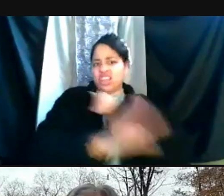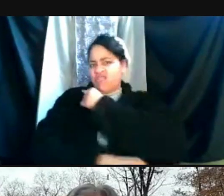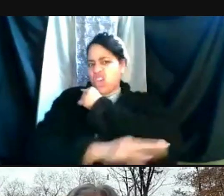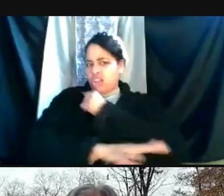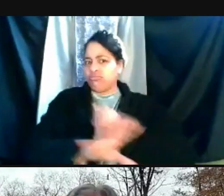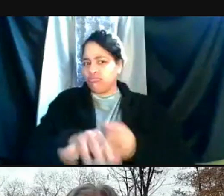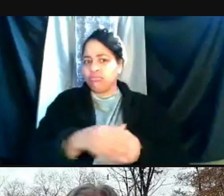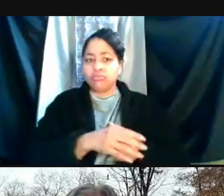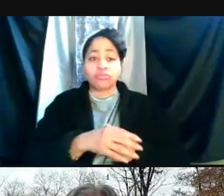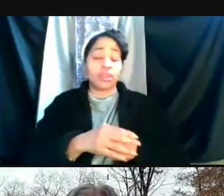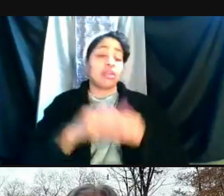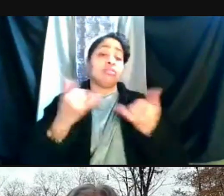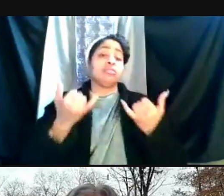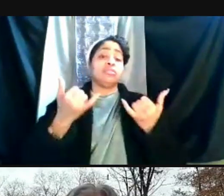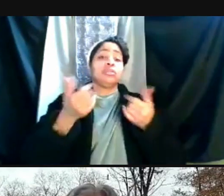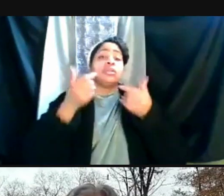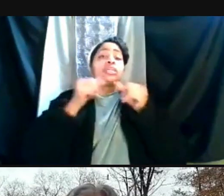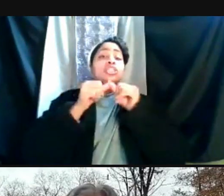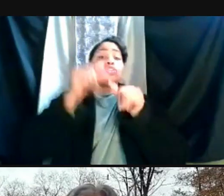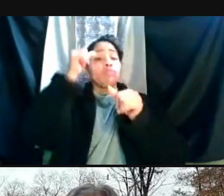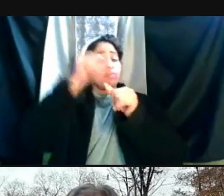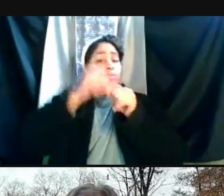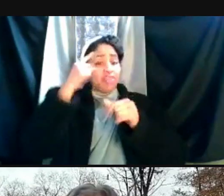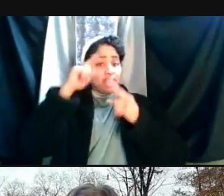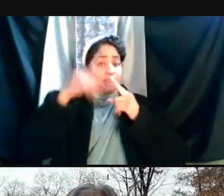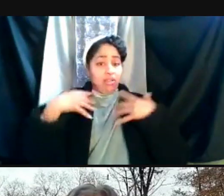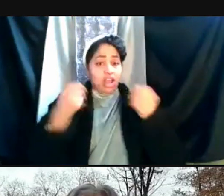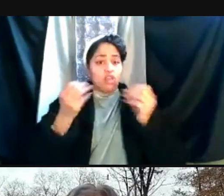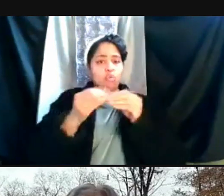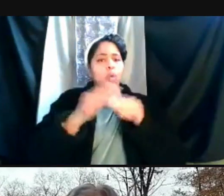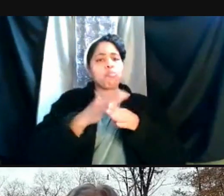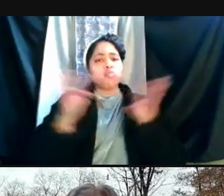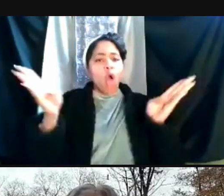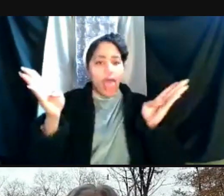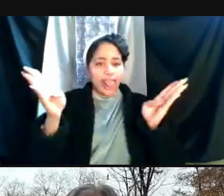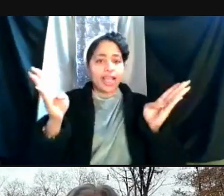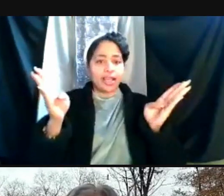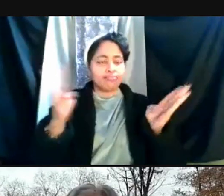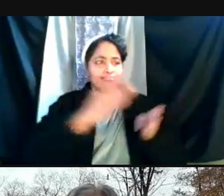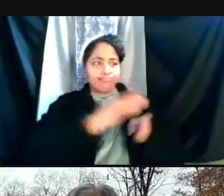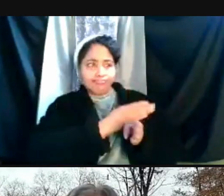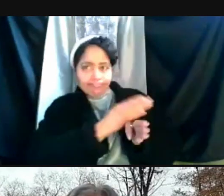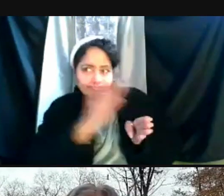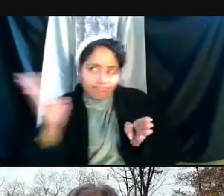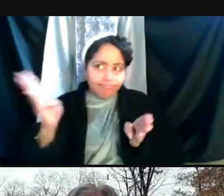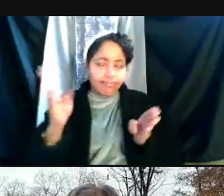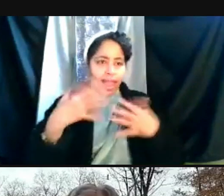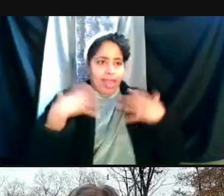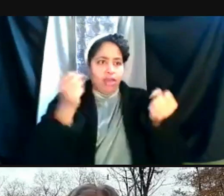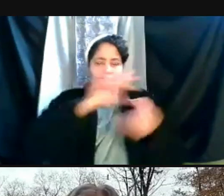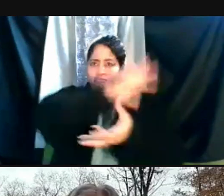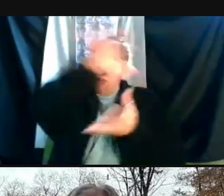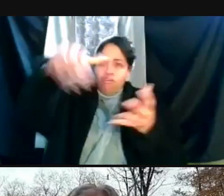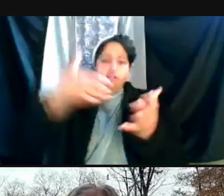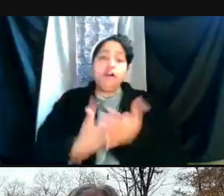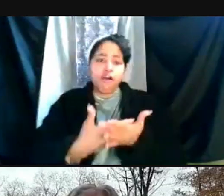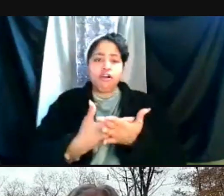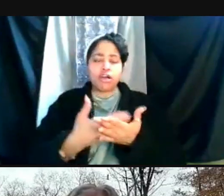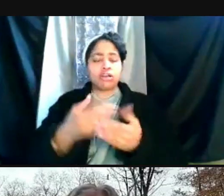In the meantime, let's remember to think about health more broadly. I wanted to mention two resources that are near to my heart